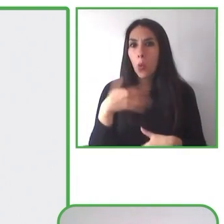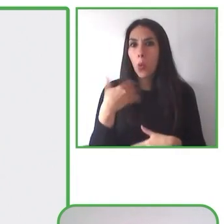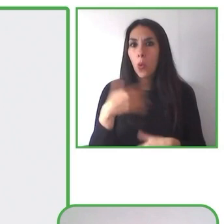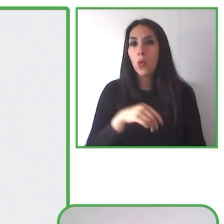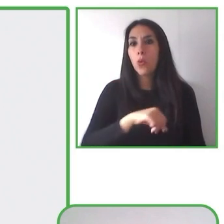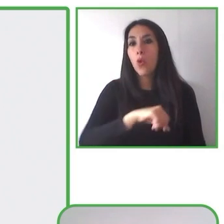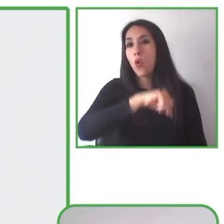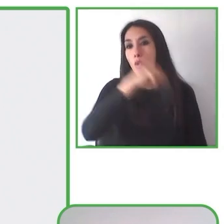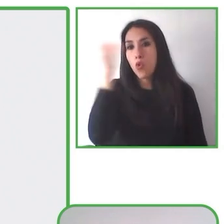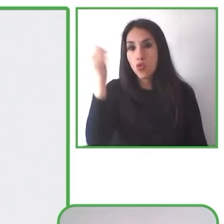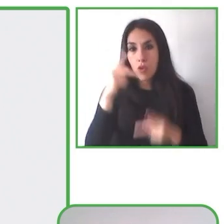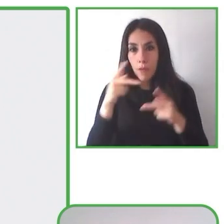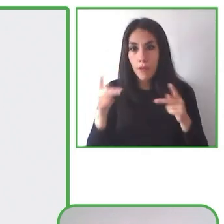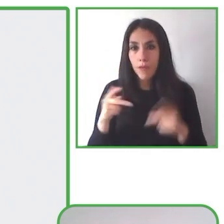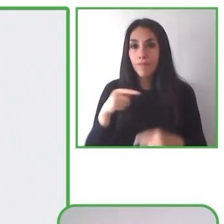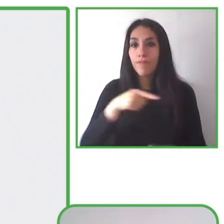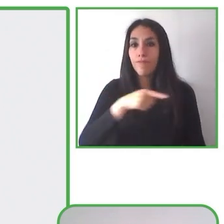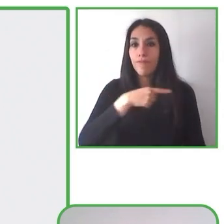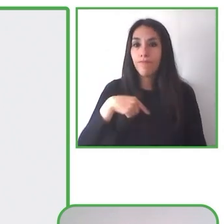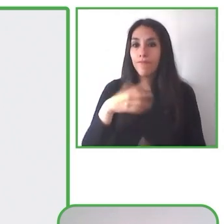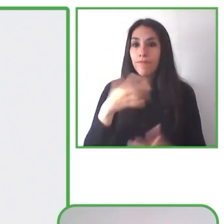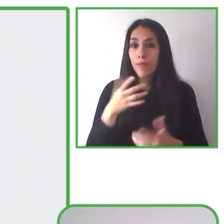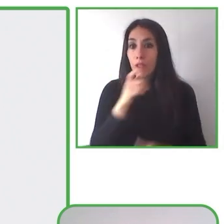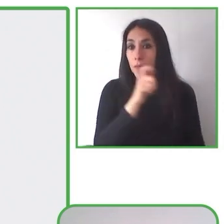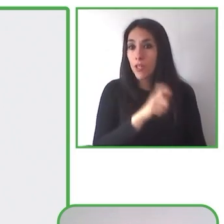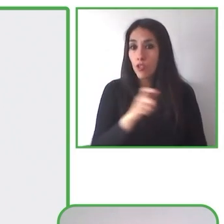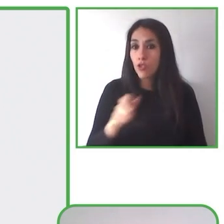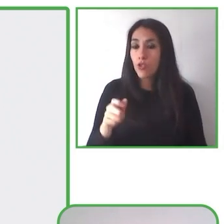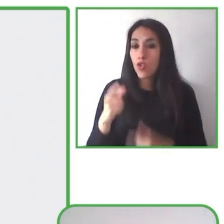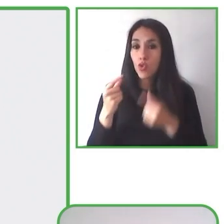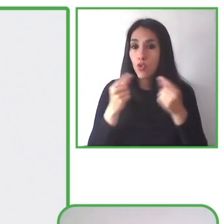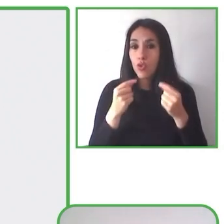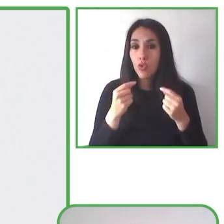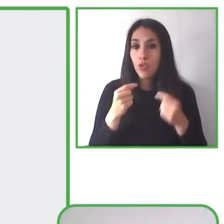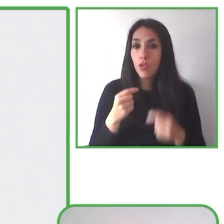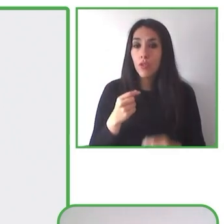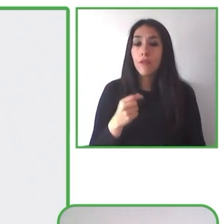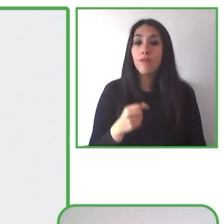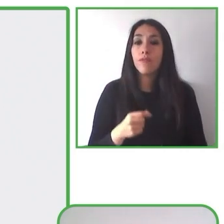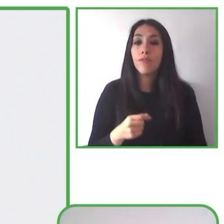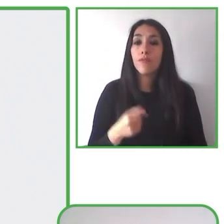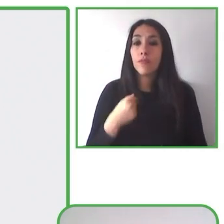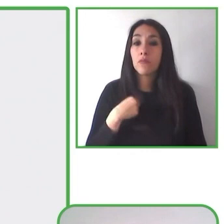accessibility profile. We have more than 20 questions and that way we understand what the users need.